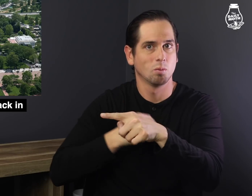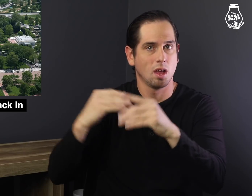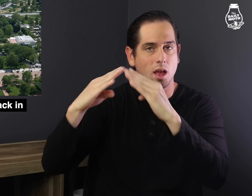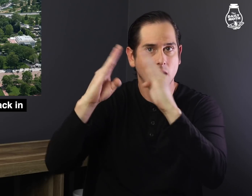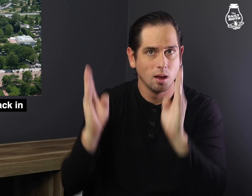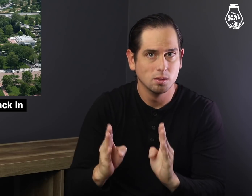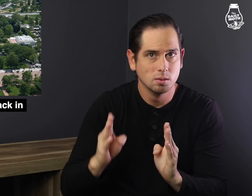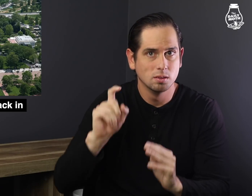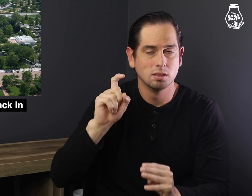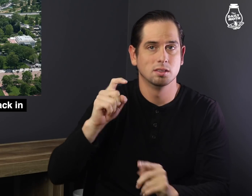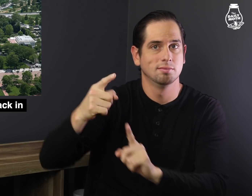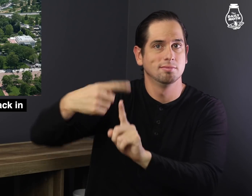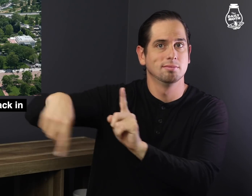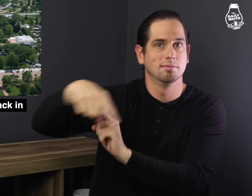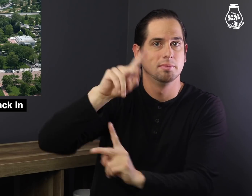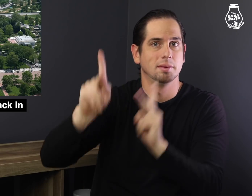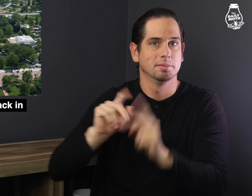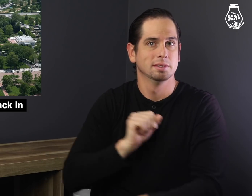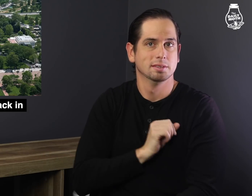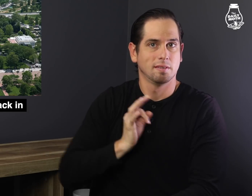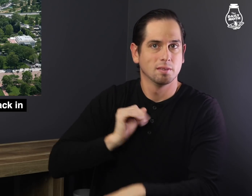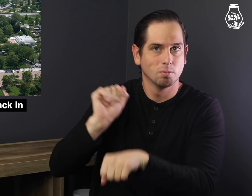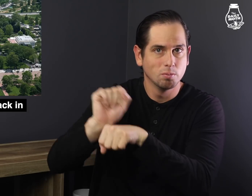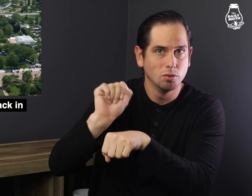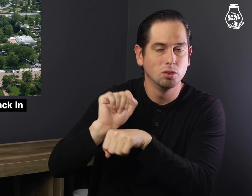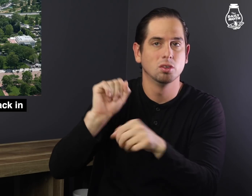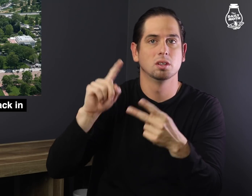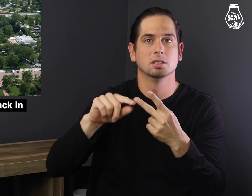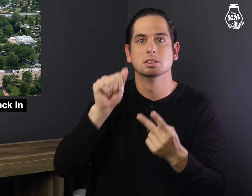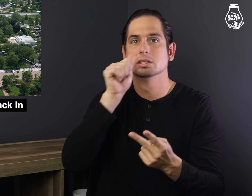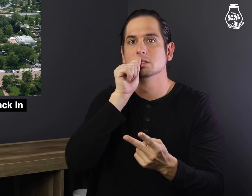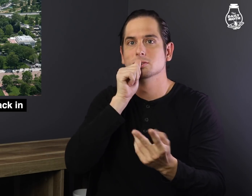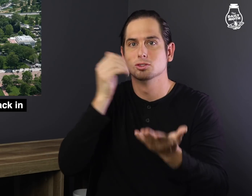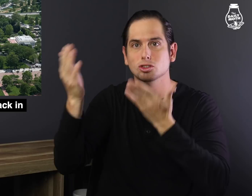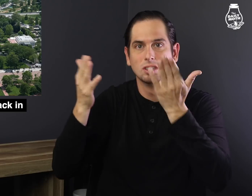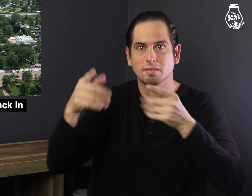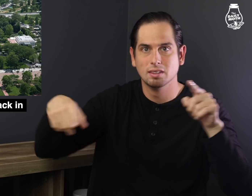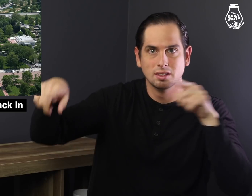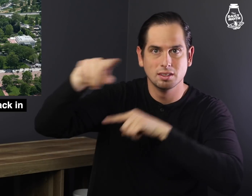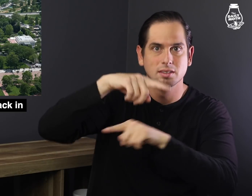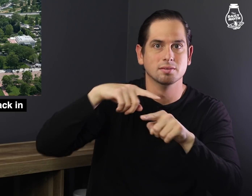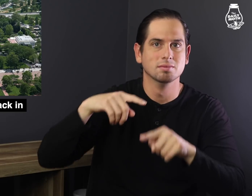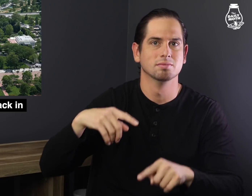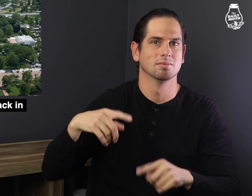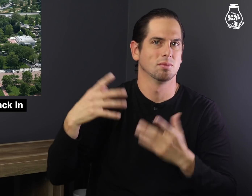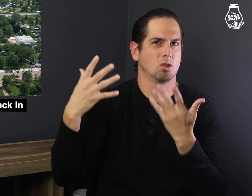the White House among staffers and Secret Service agents.